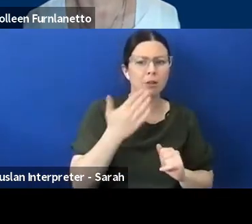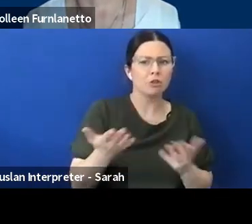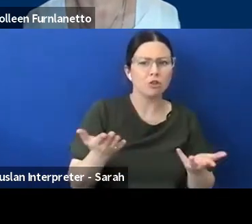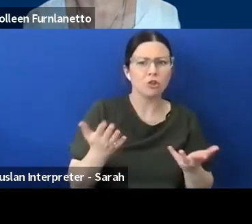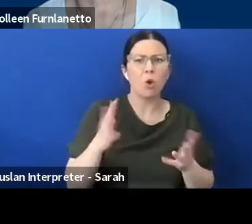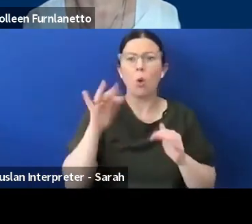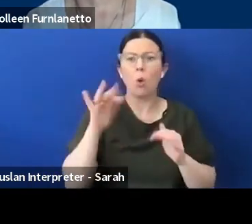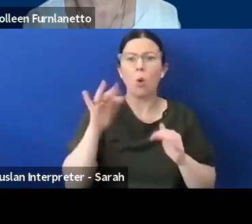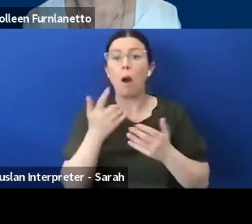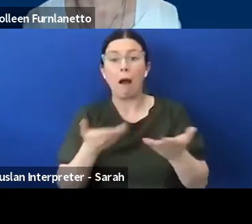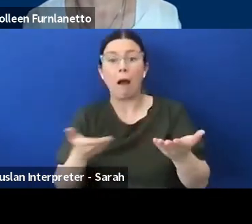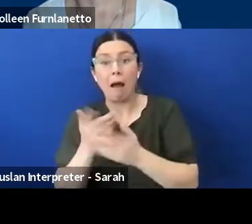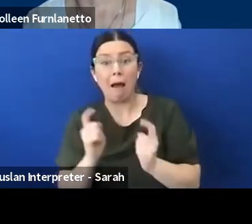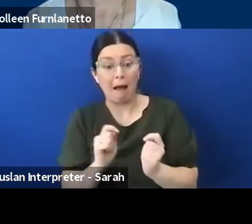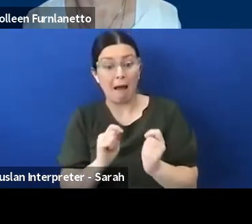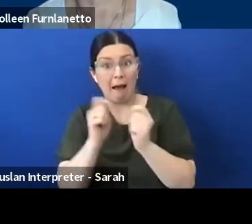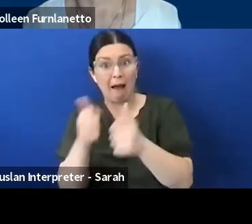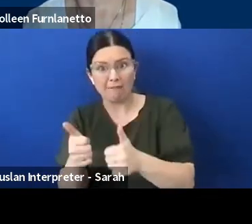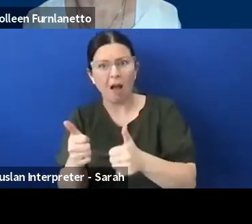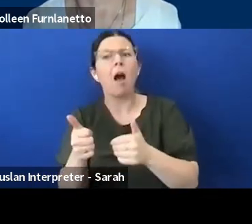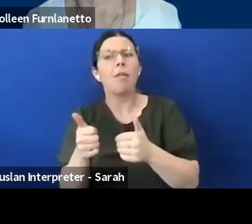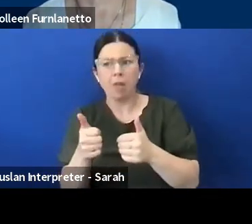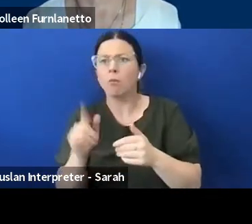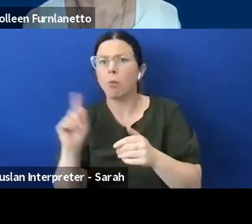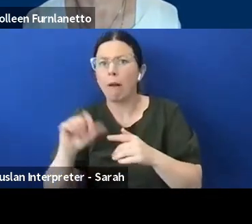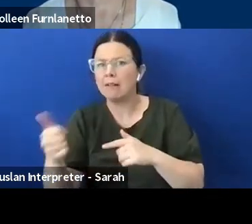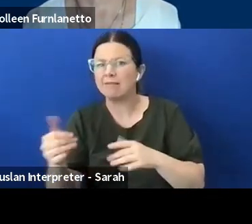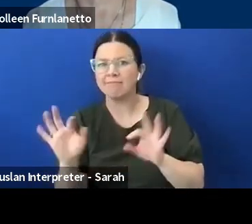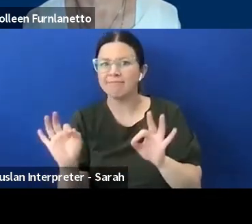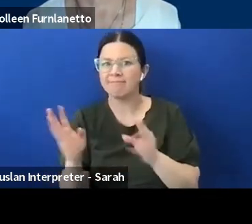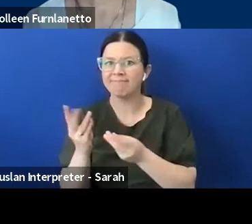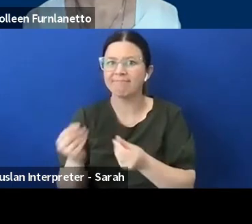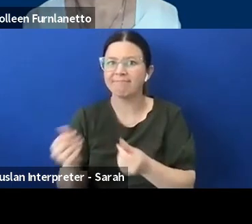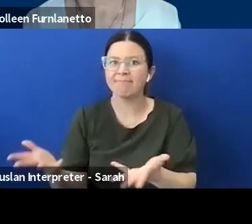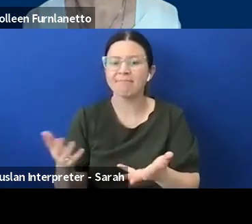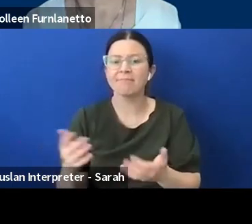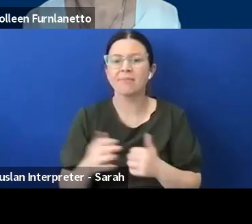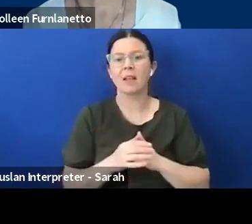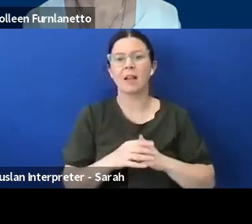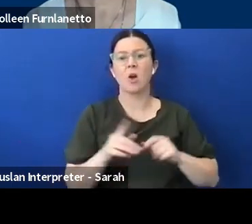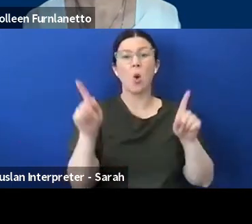So, another important point is contacting triple zero. A lot of deaf and hard of